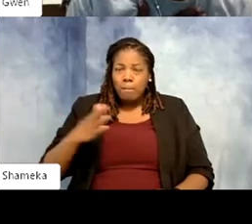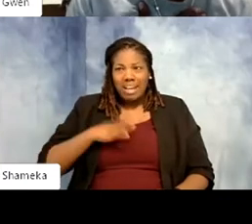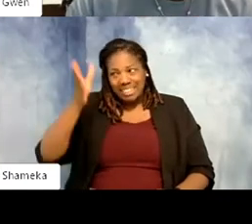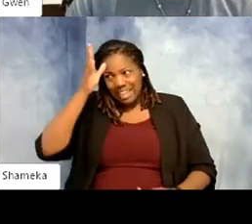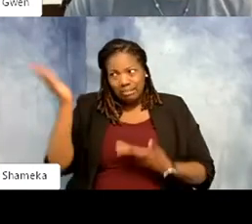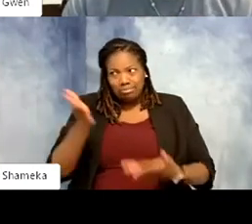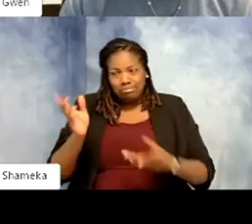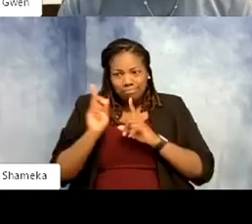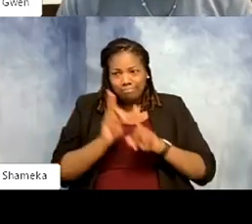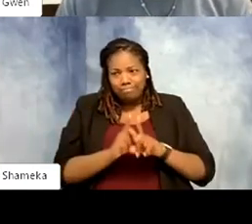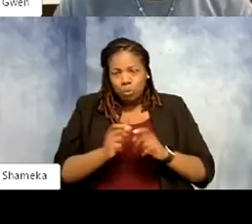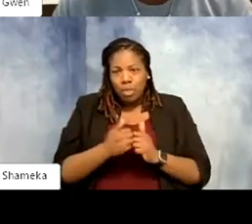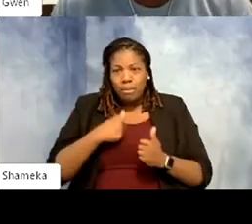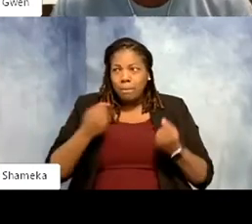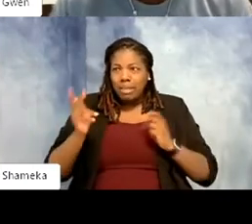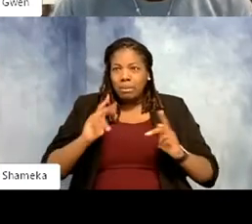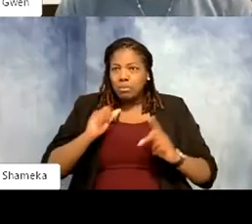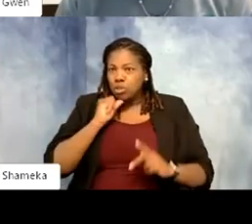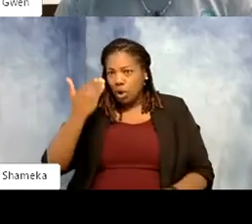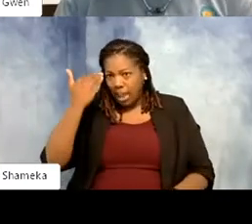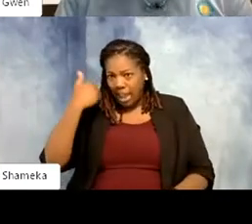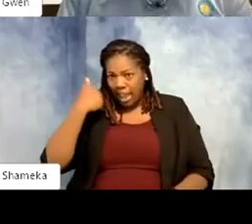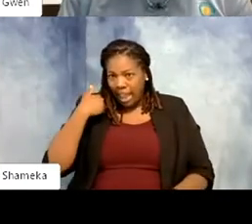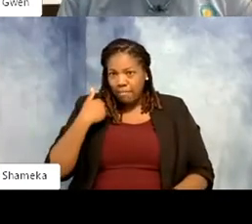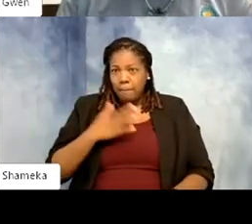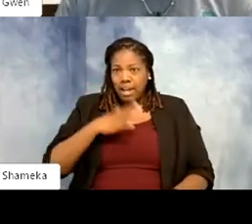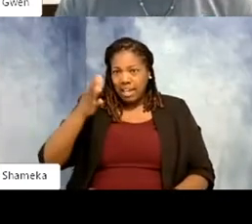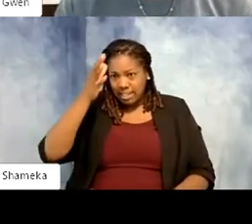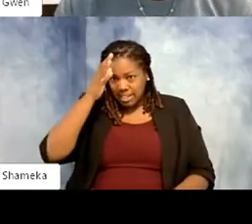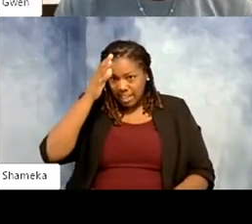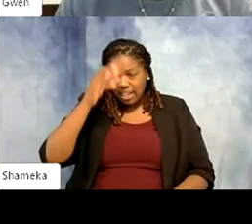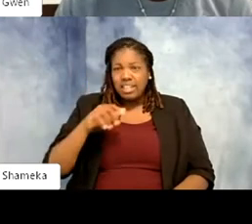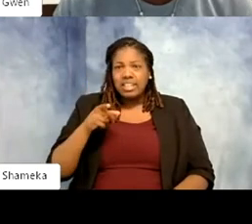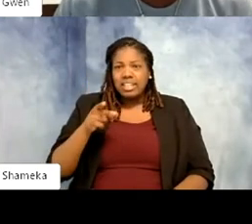A lot of people did not have my dad, that's unfortunate, because he's that animal person.